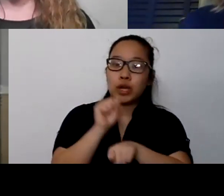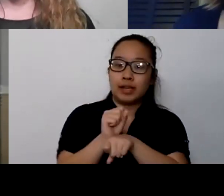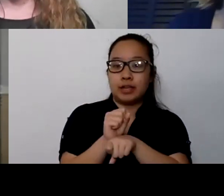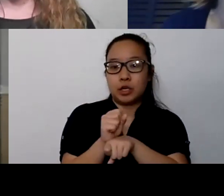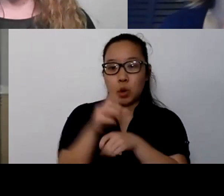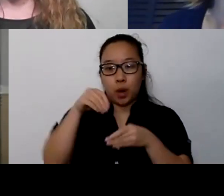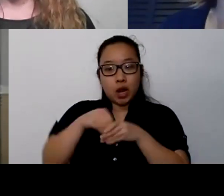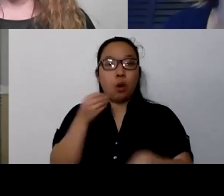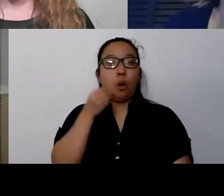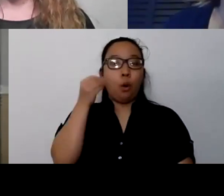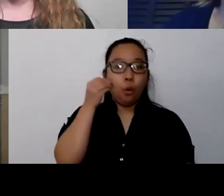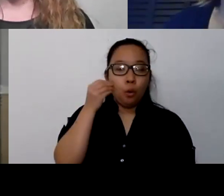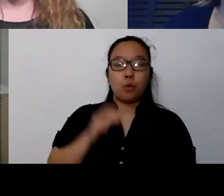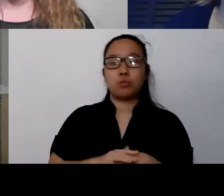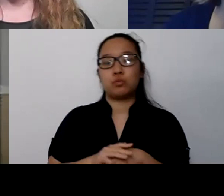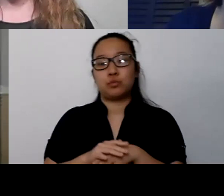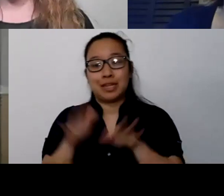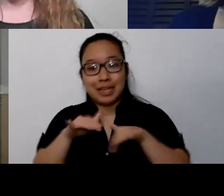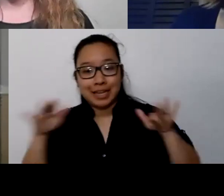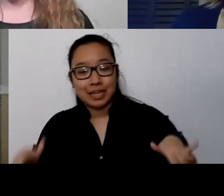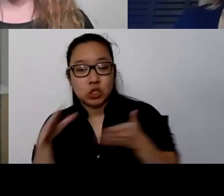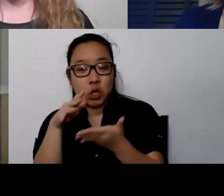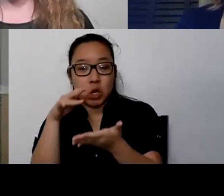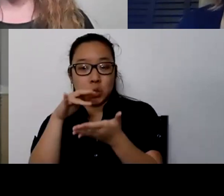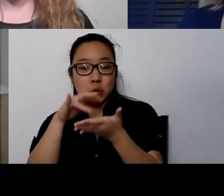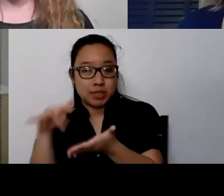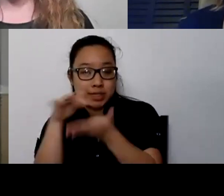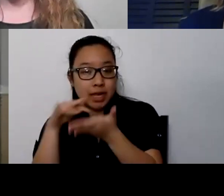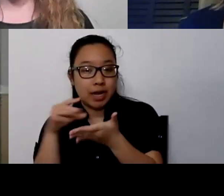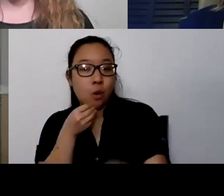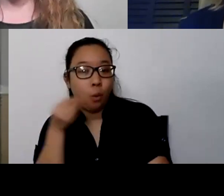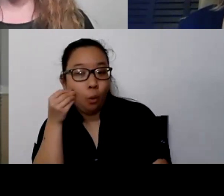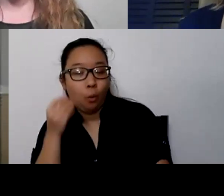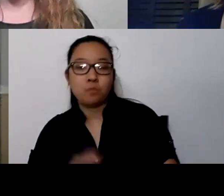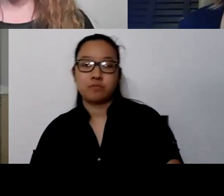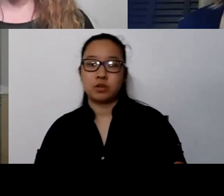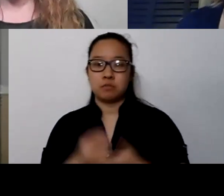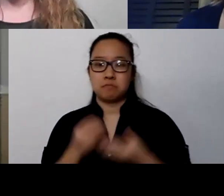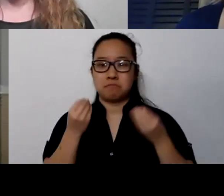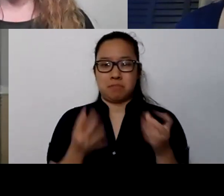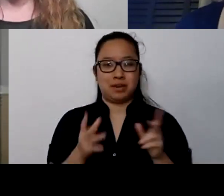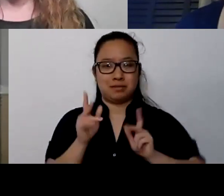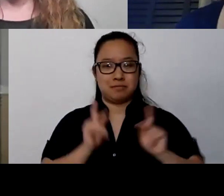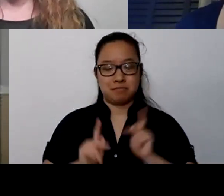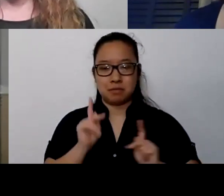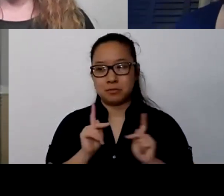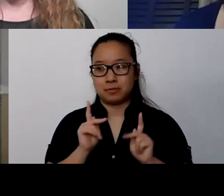And so, a lot of folks in our community have spent the last six or eight months in their homes